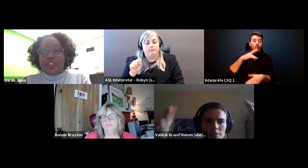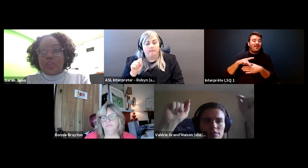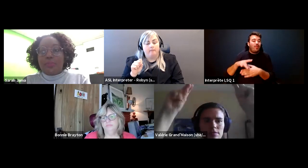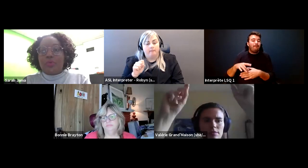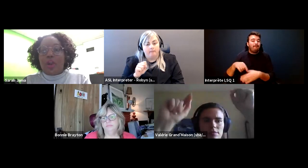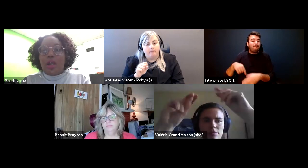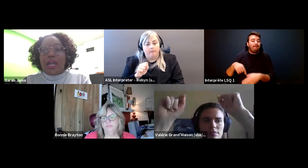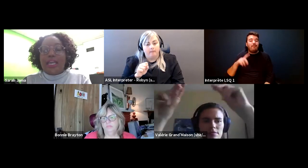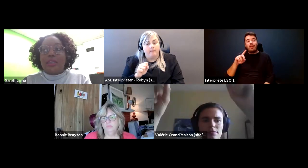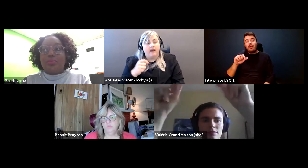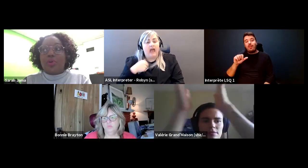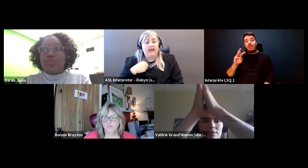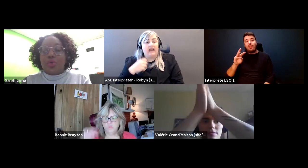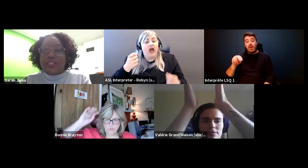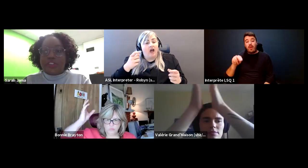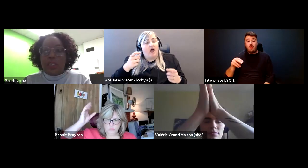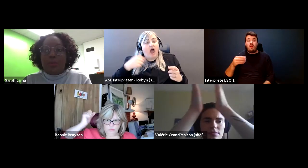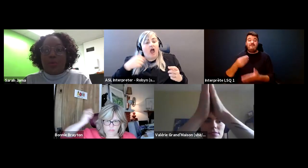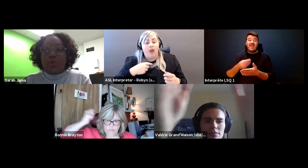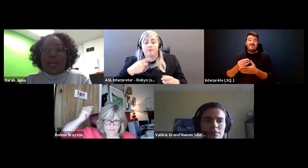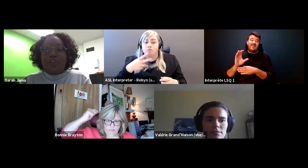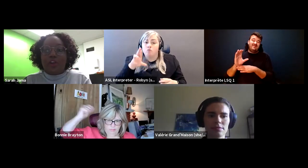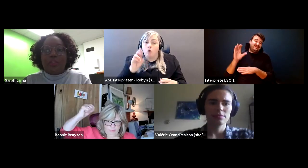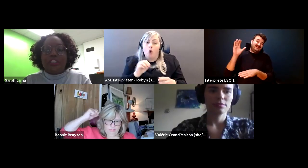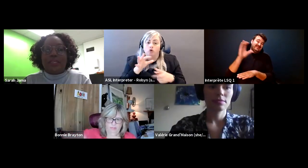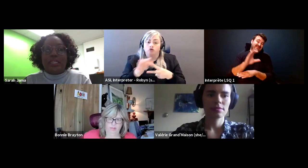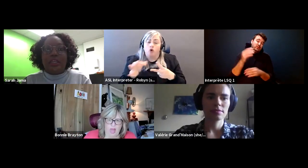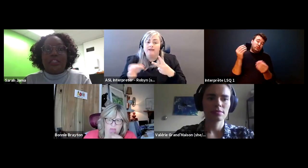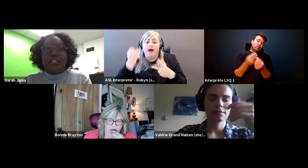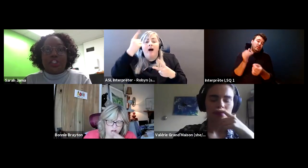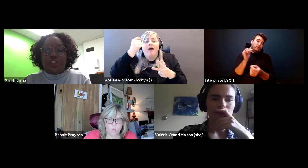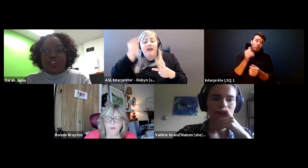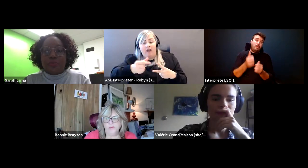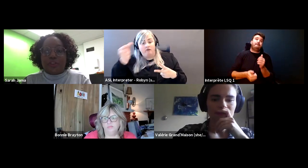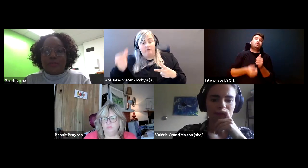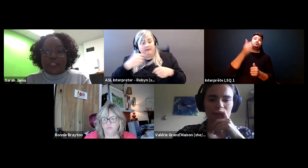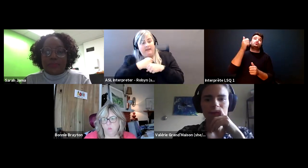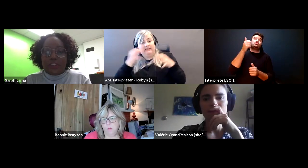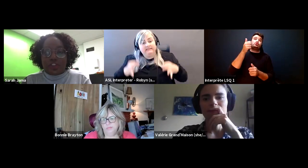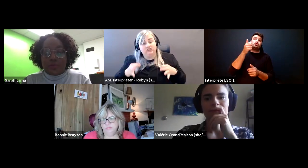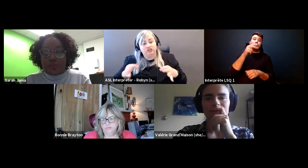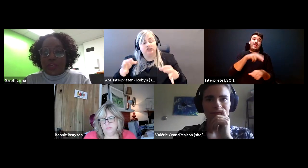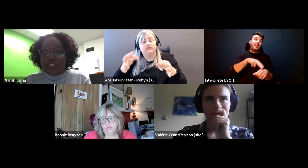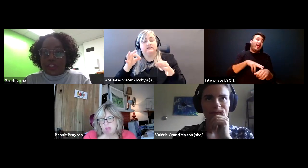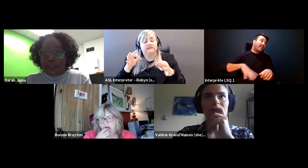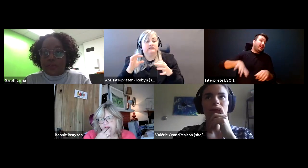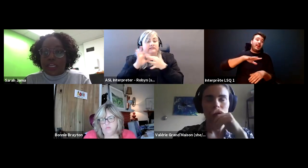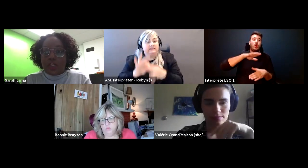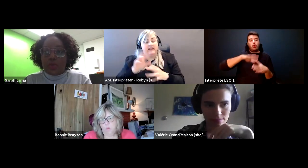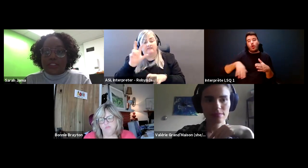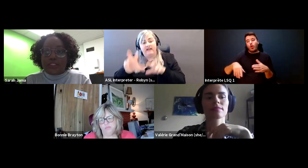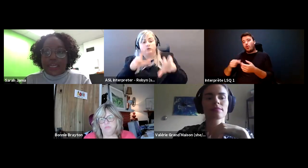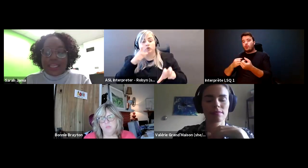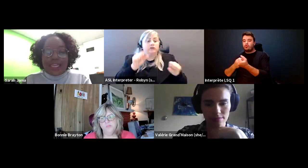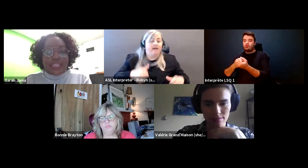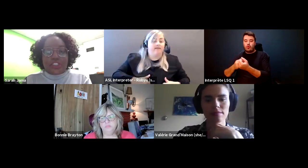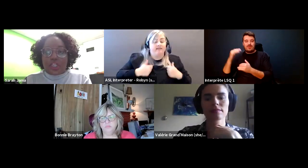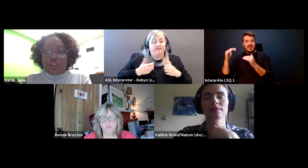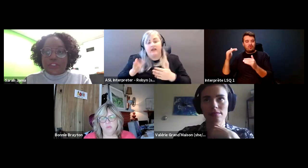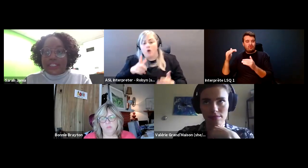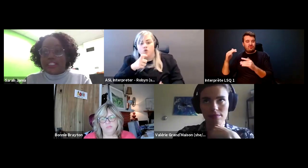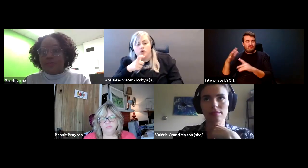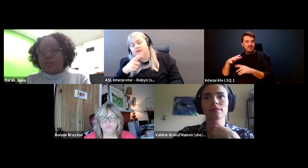Sarah Jama: And don't get me wrong, I am pro choice, but when you have governments, making decisions in terms of investments in terms of who gets live and who gets today, that is not a choice that is.